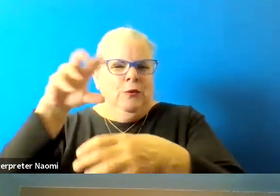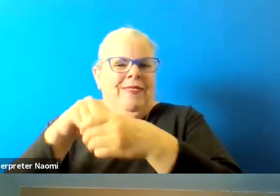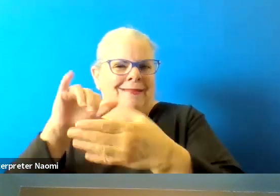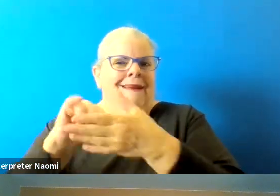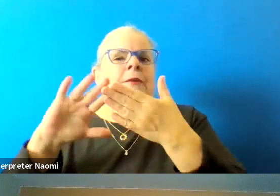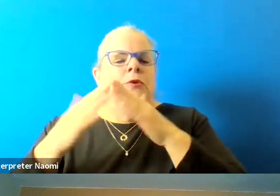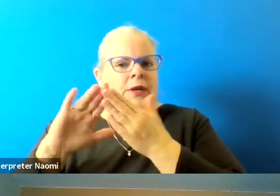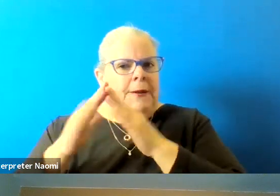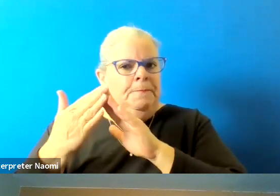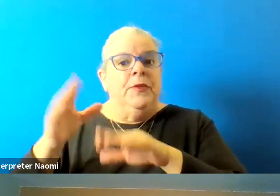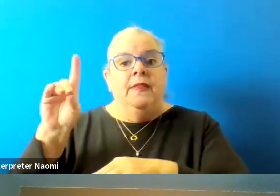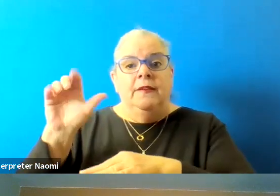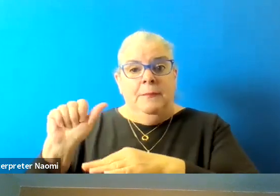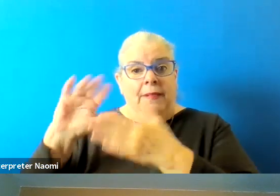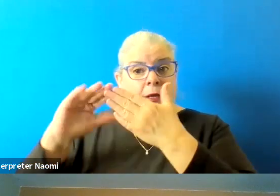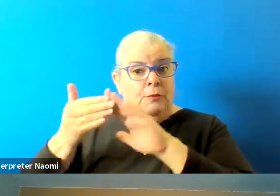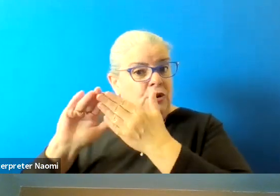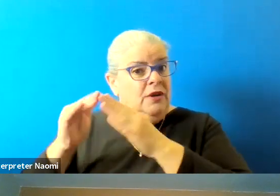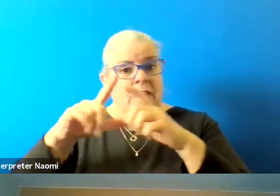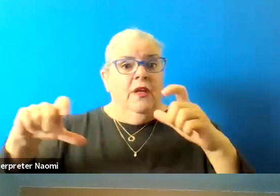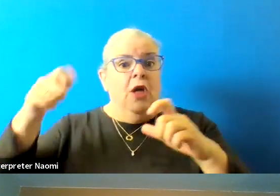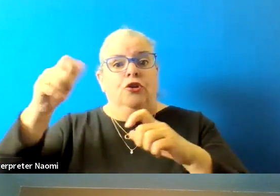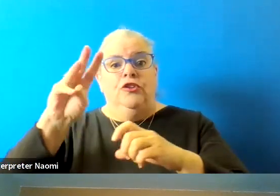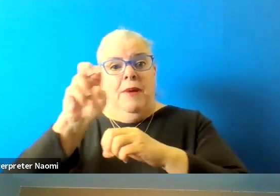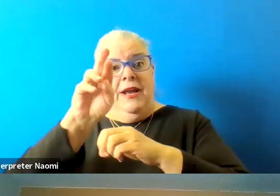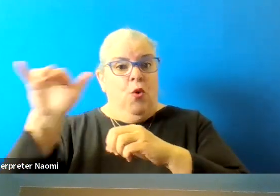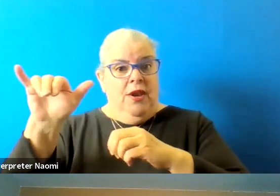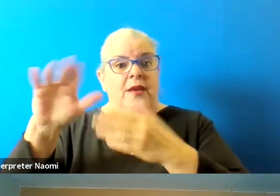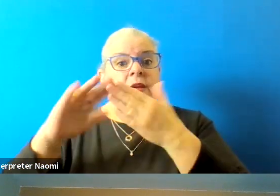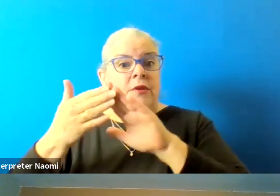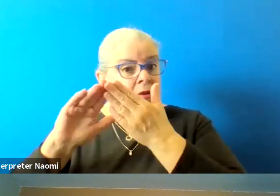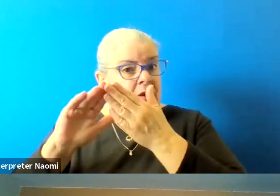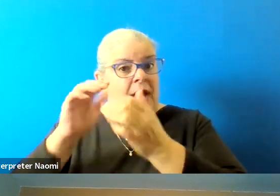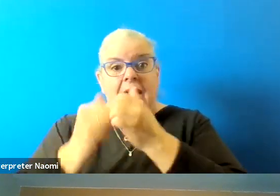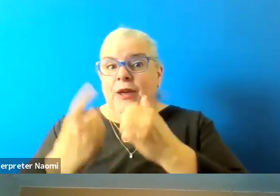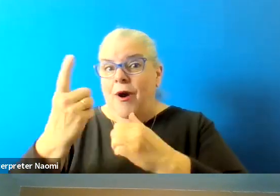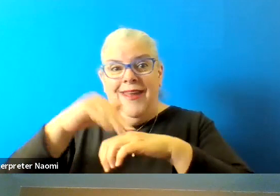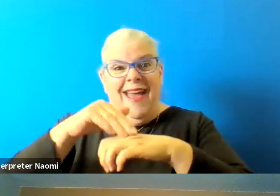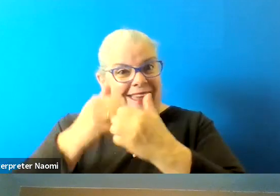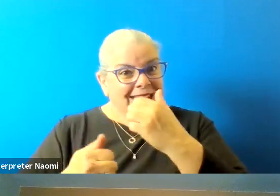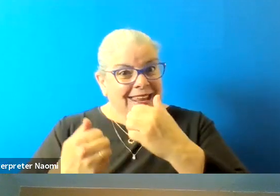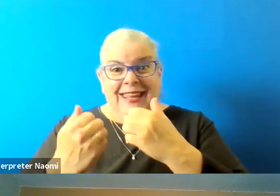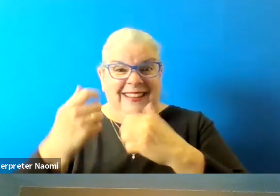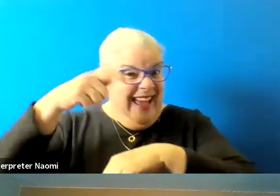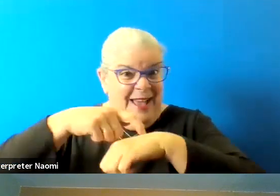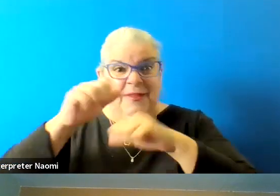The disability community is the largest minority community that anyone at any time can join. For this reason,